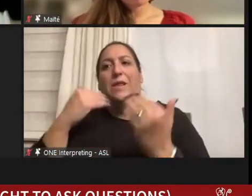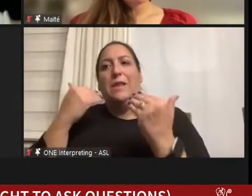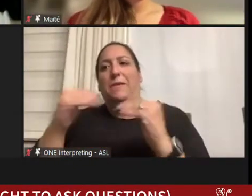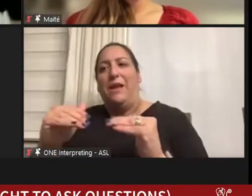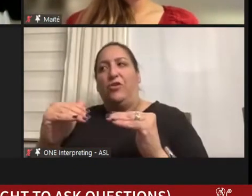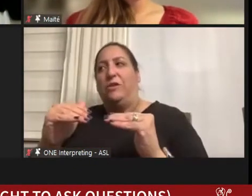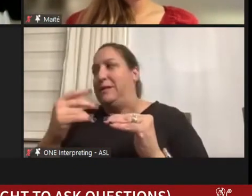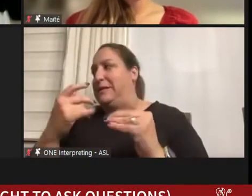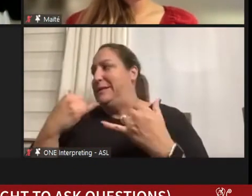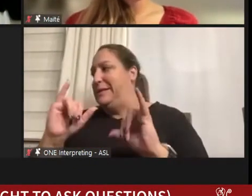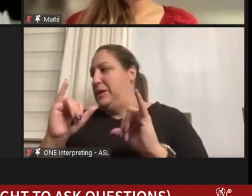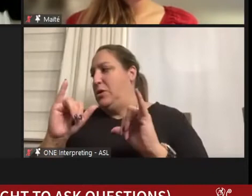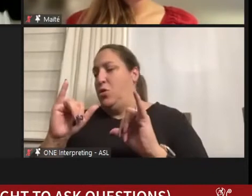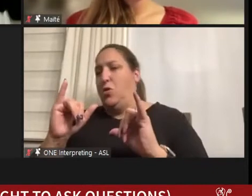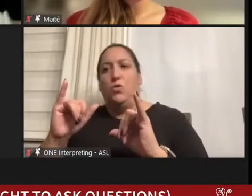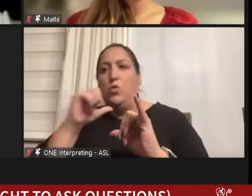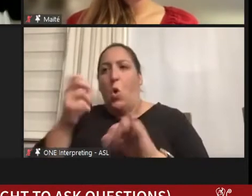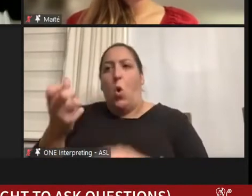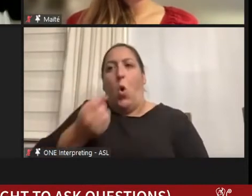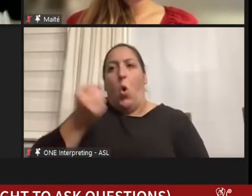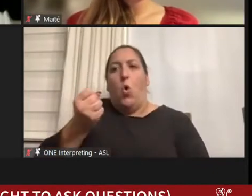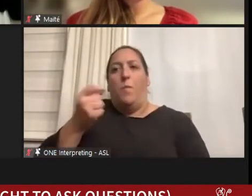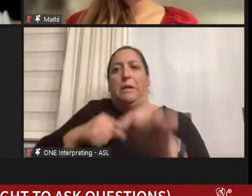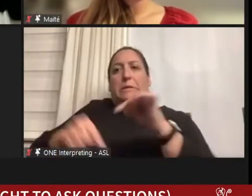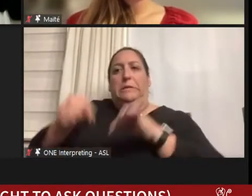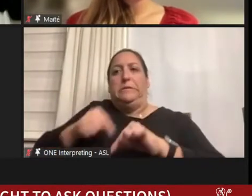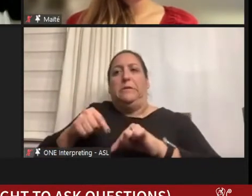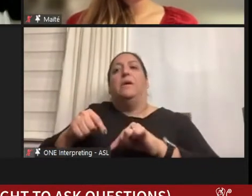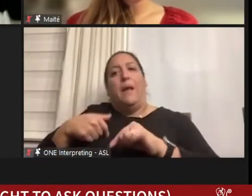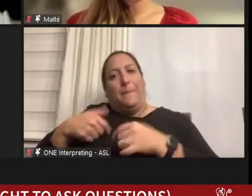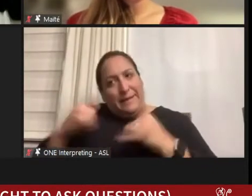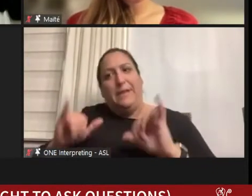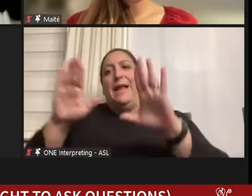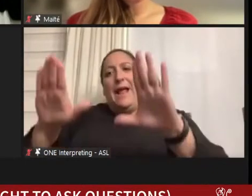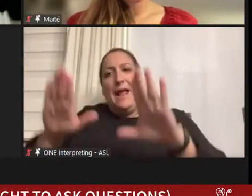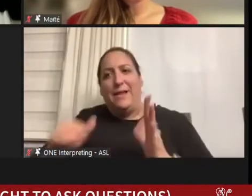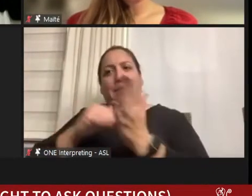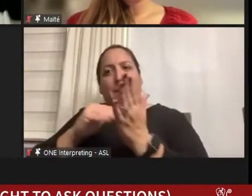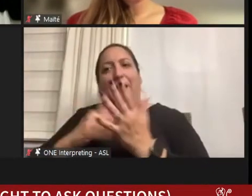hold me back from being an excellent doctor and how they can be accommodated I think ultimately